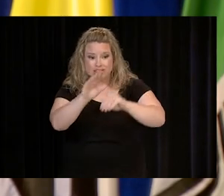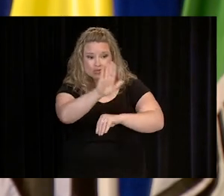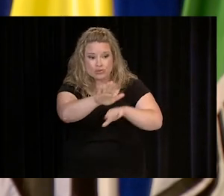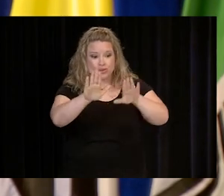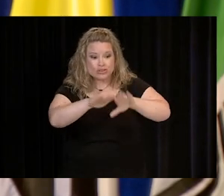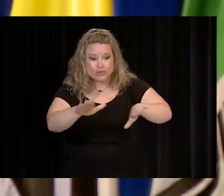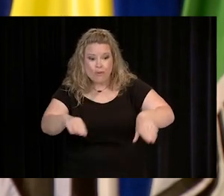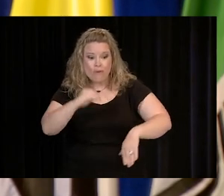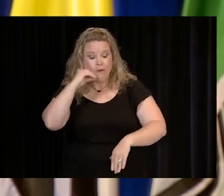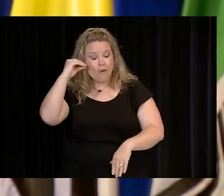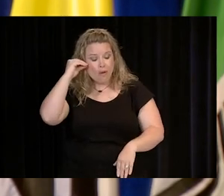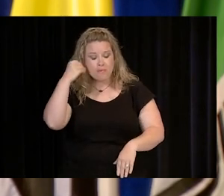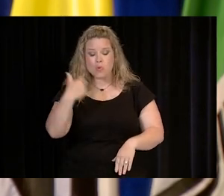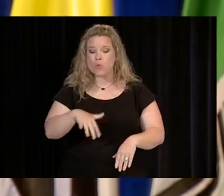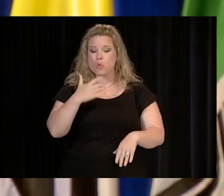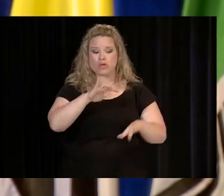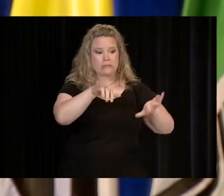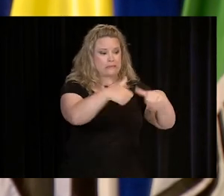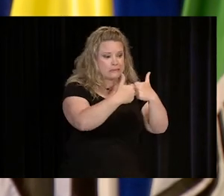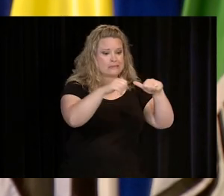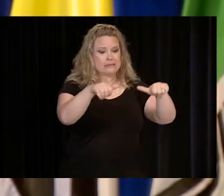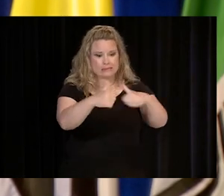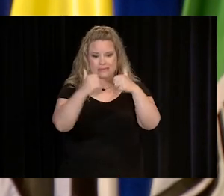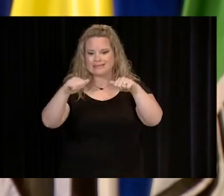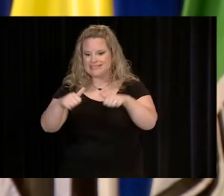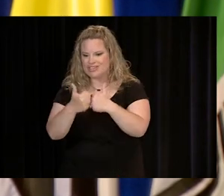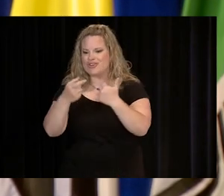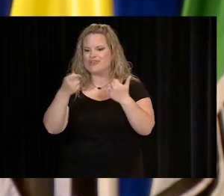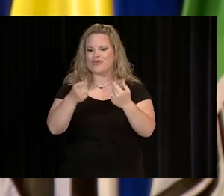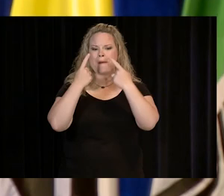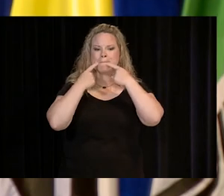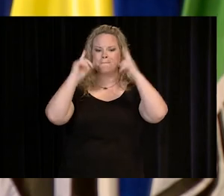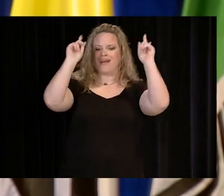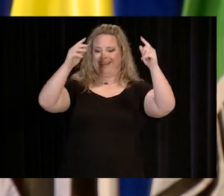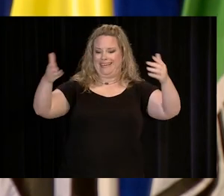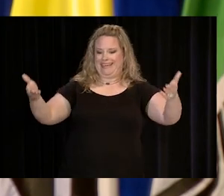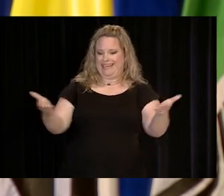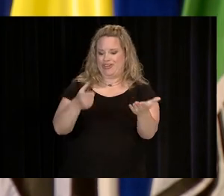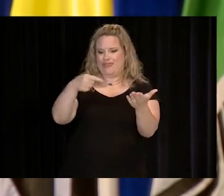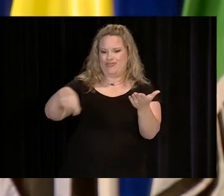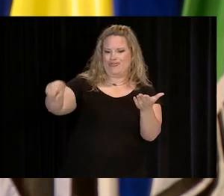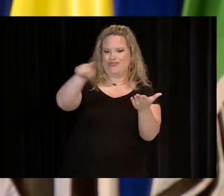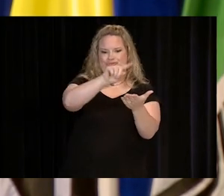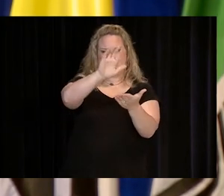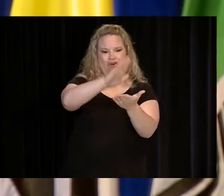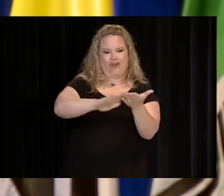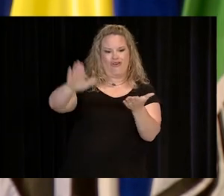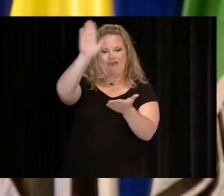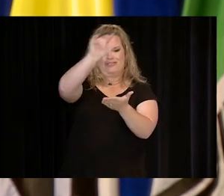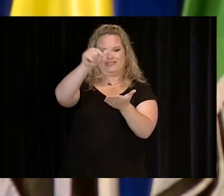AND YET, THROUGH ALL THOSE CHALLENGES, YOU ARE HERE. YOU ARE A COLLEGE GRADUATE!